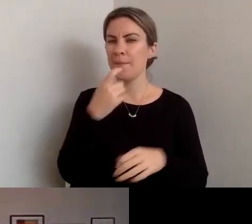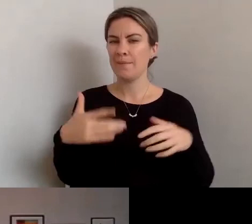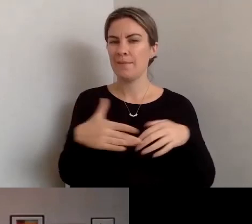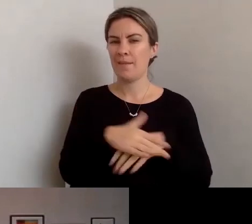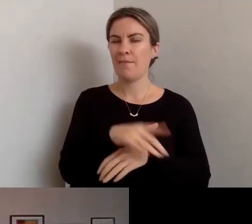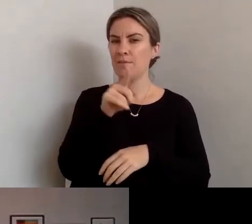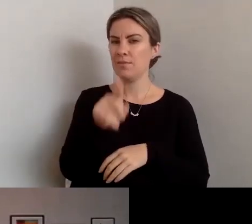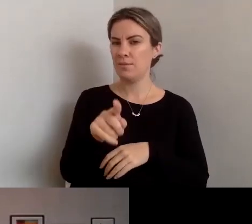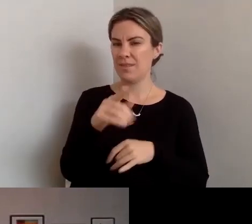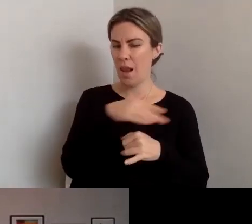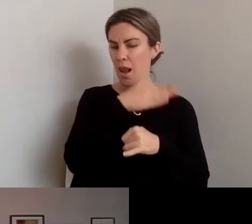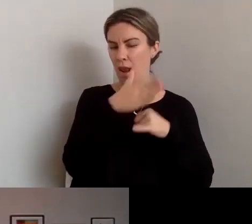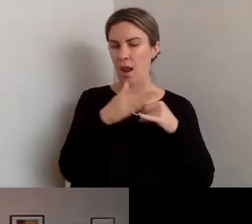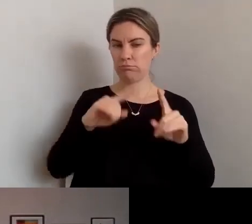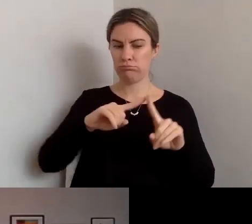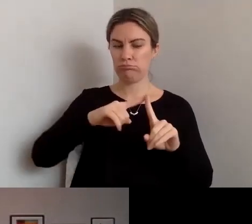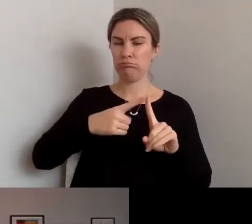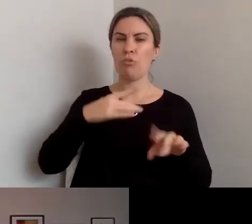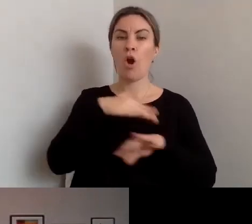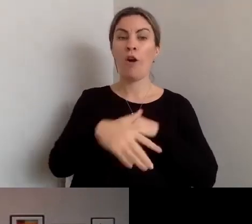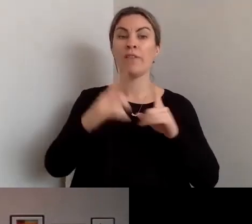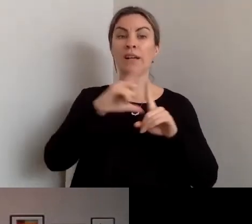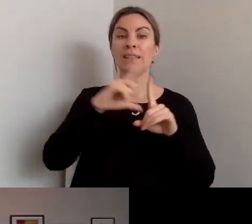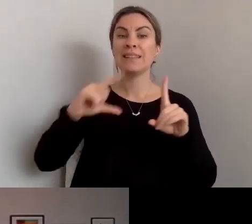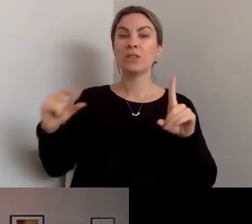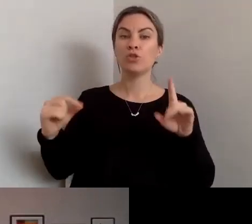last point you were making about digital equality - I just wanted to